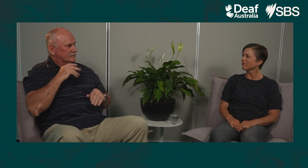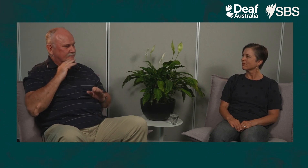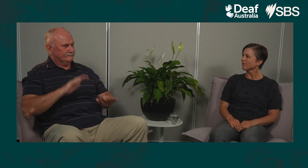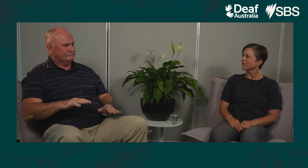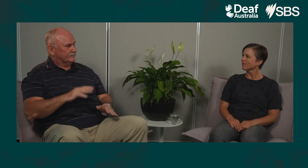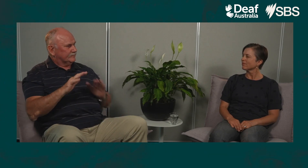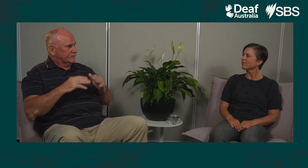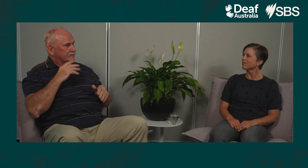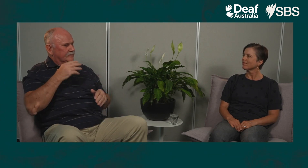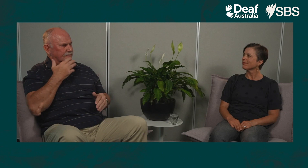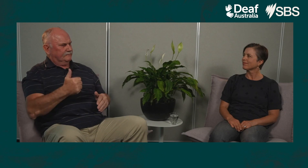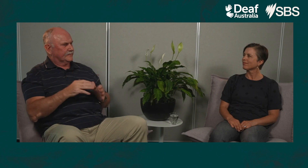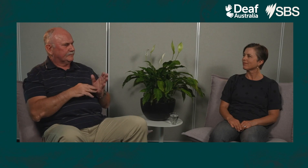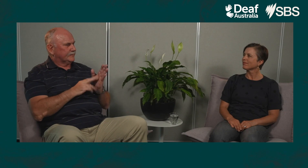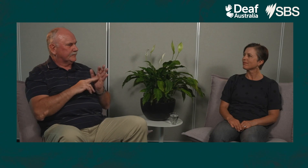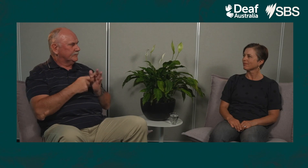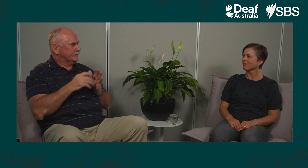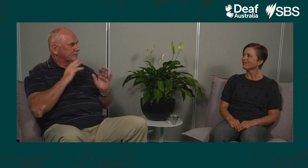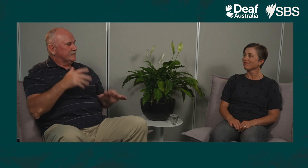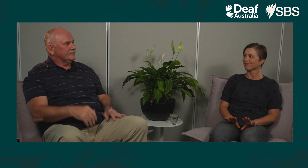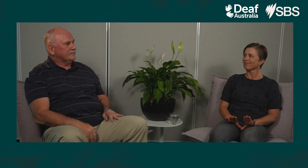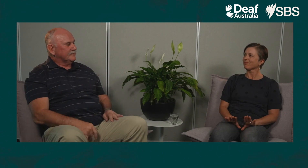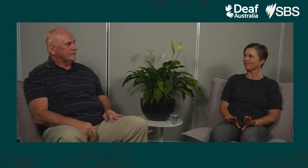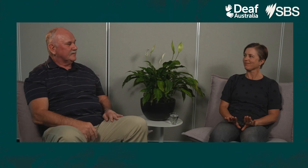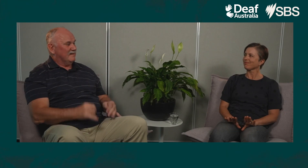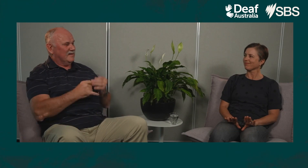please don't draw attention to yourselves. Don't sign too overtly.